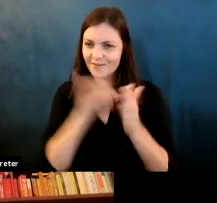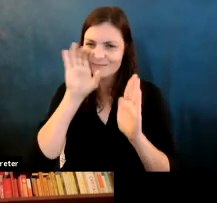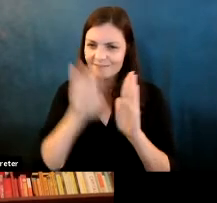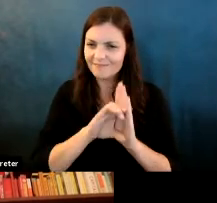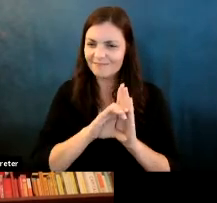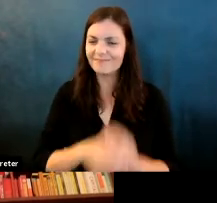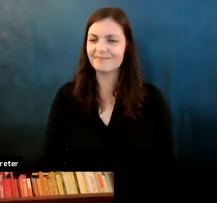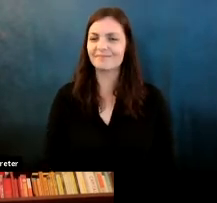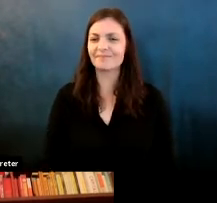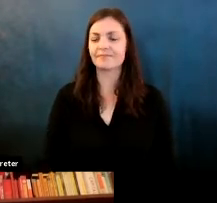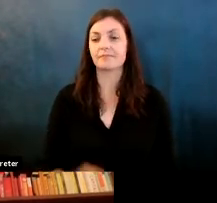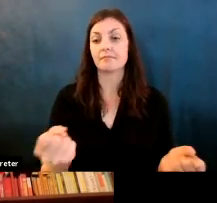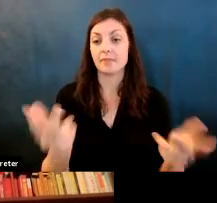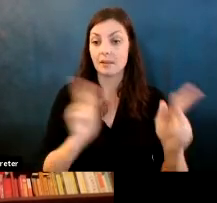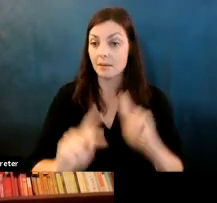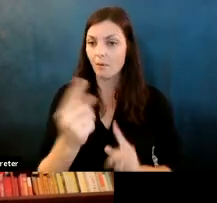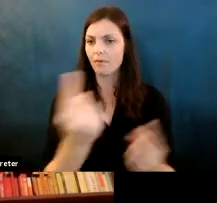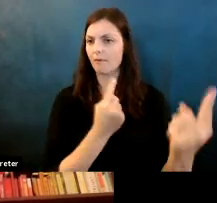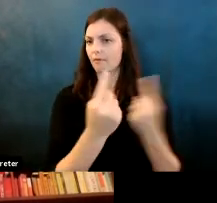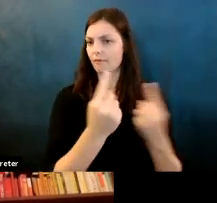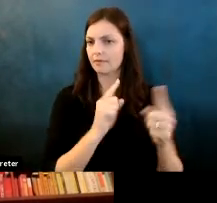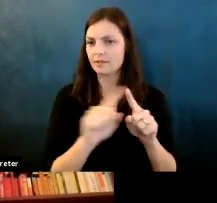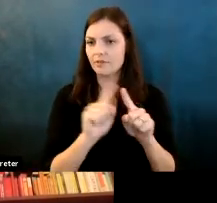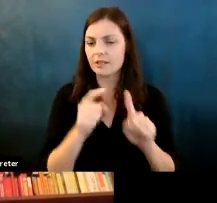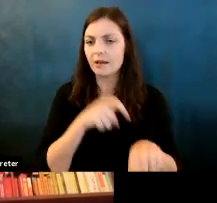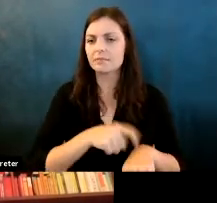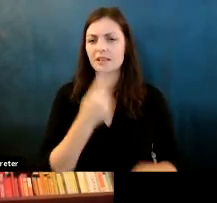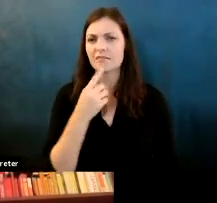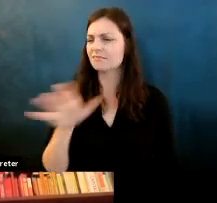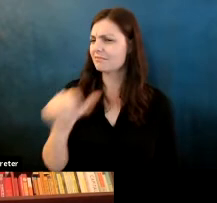Martin Wattenberg: It many people came up to me at various points, is that I don't think that is a robot.